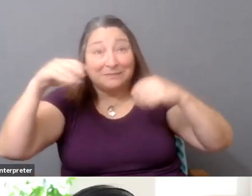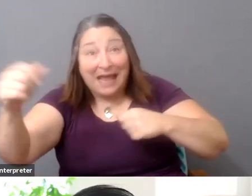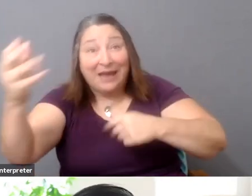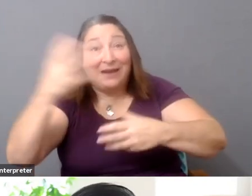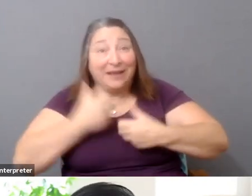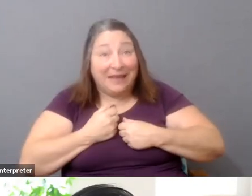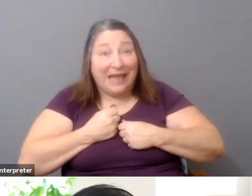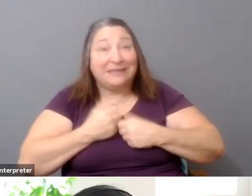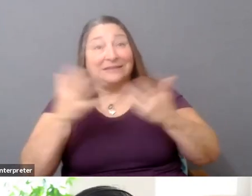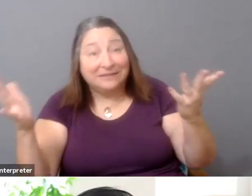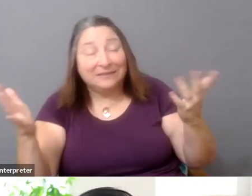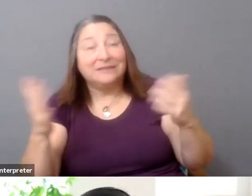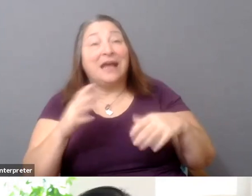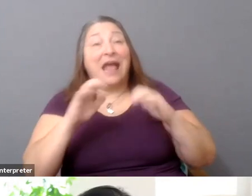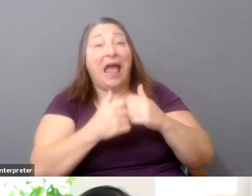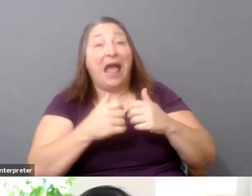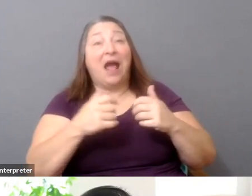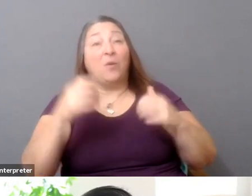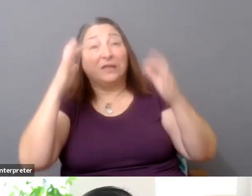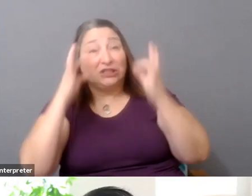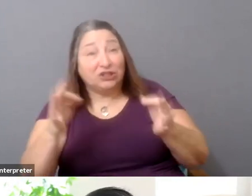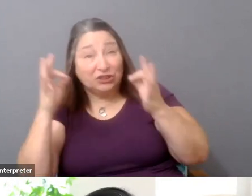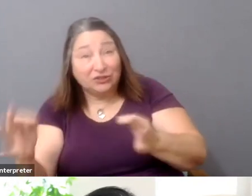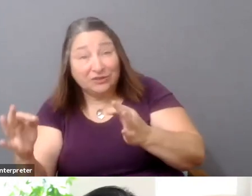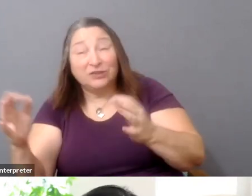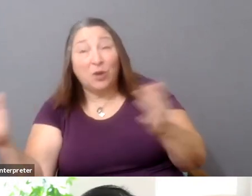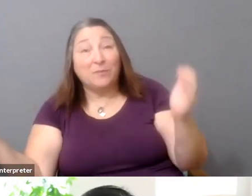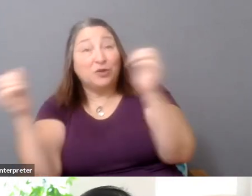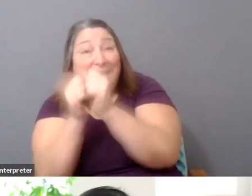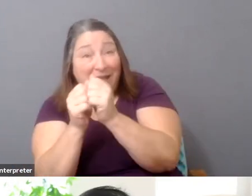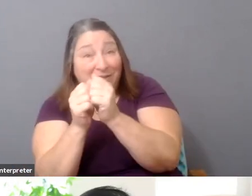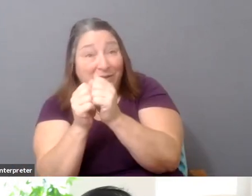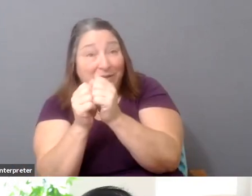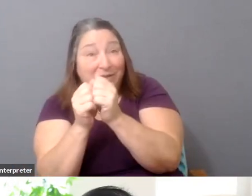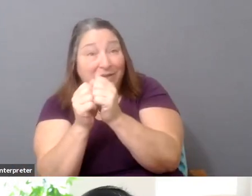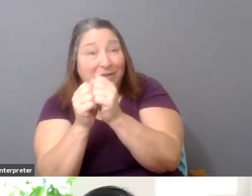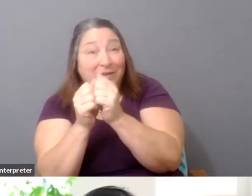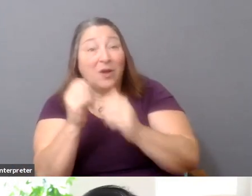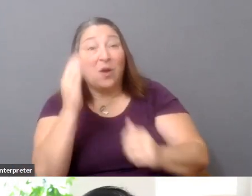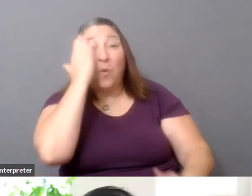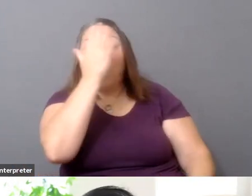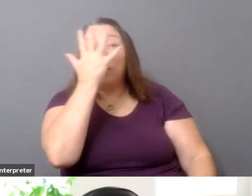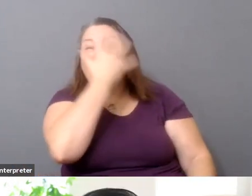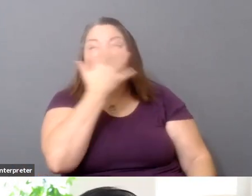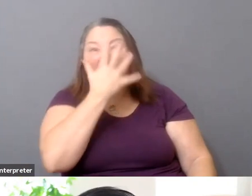to come together, will that look like what we've typically referred to as a union, or will that take place